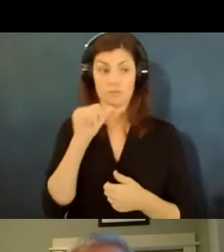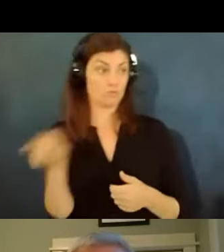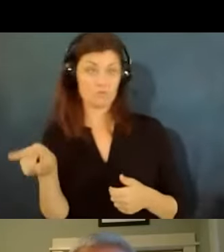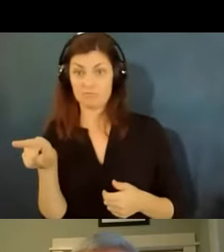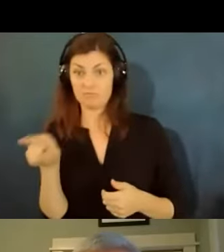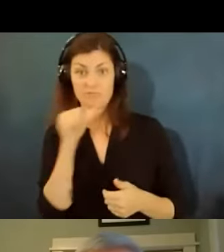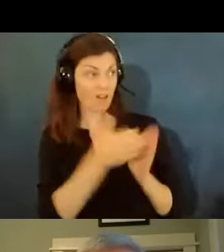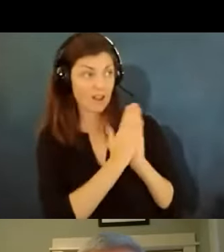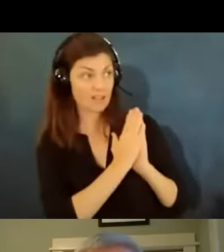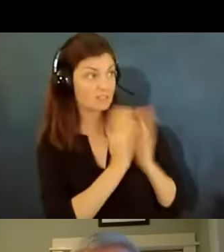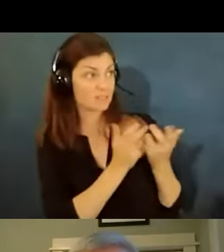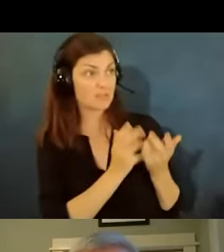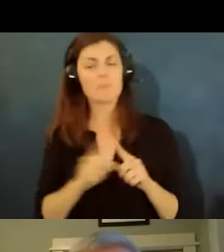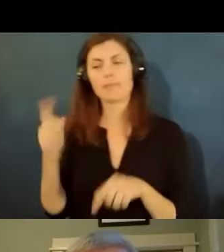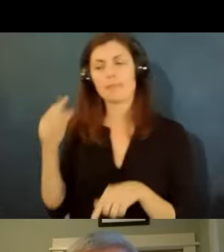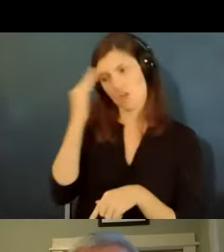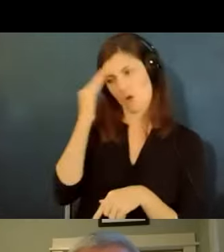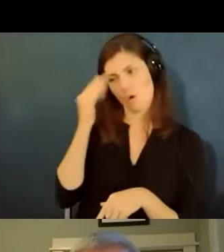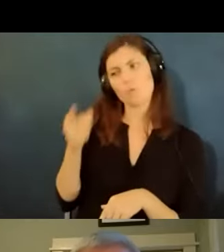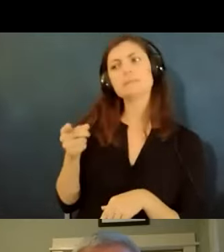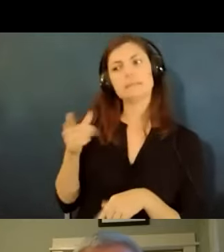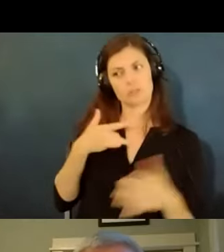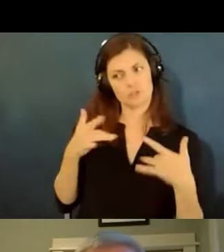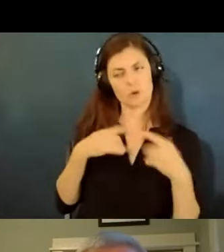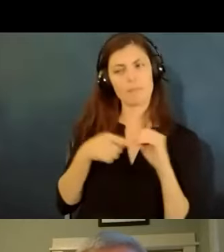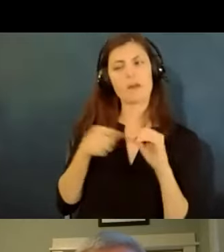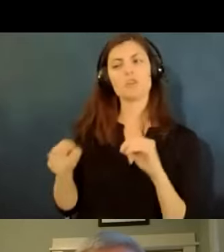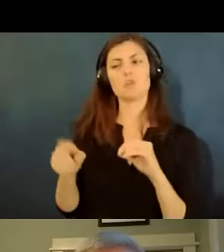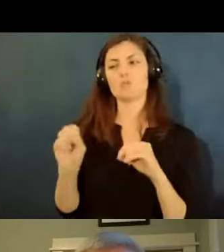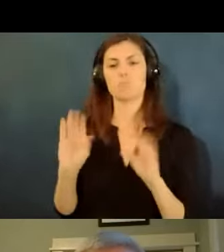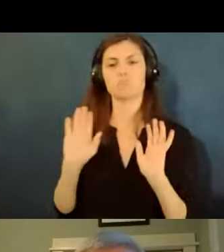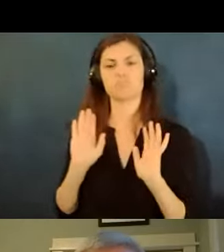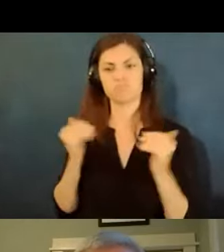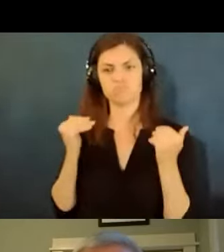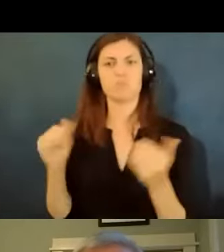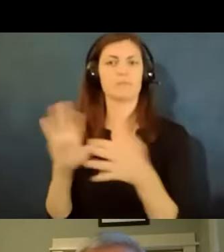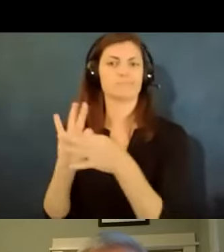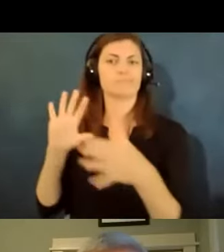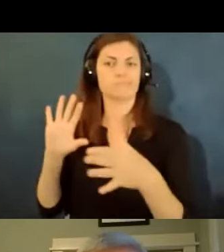they're worried about you or claim to be and therefore they're going to let you go we haven't